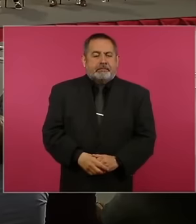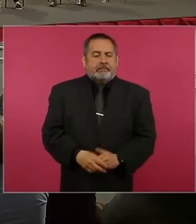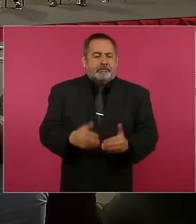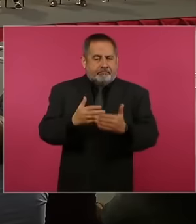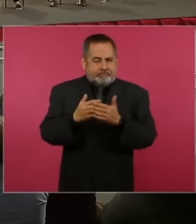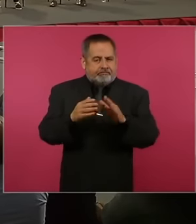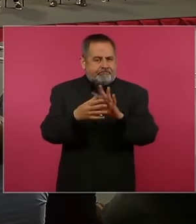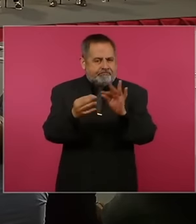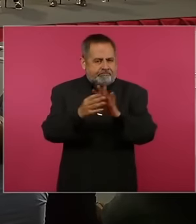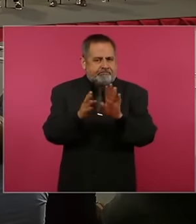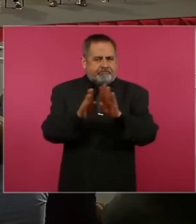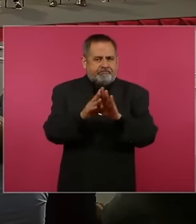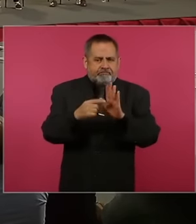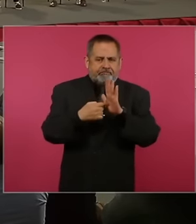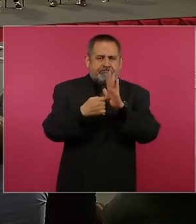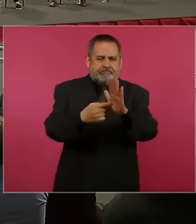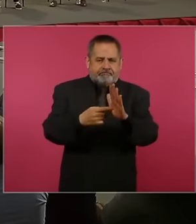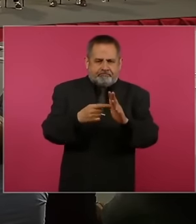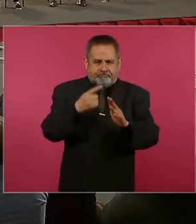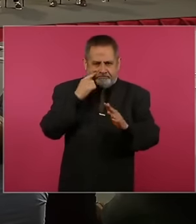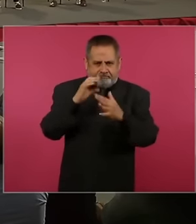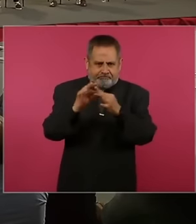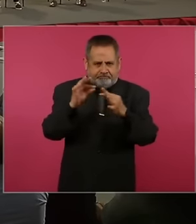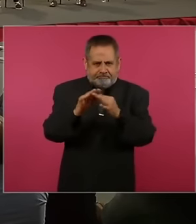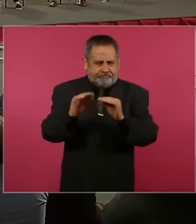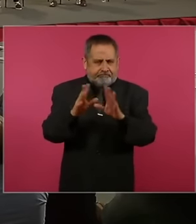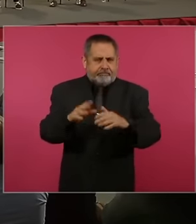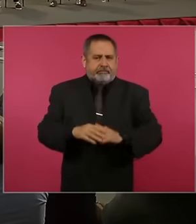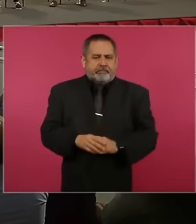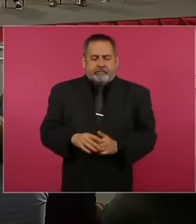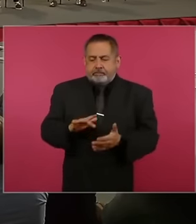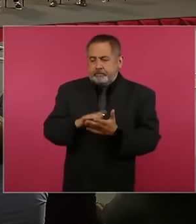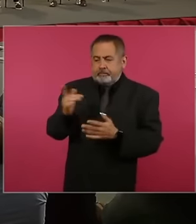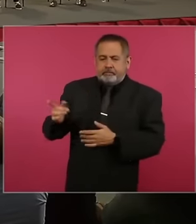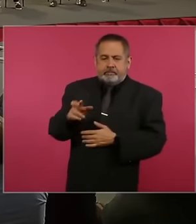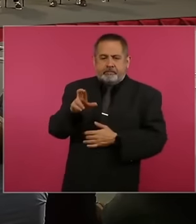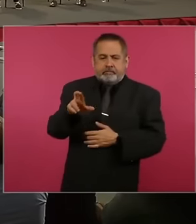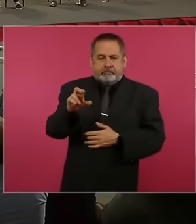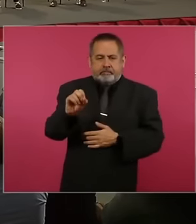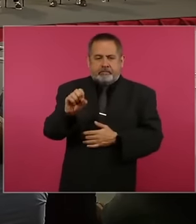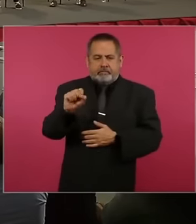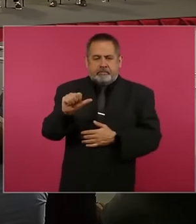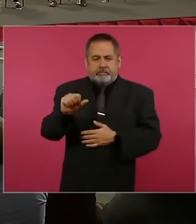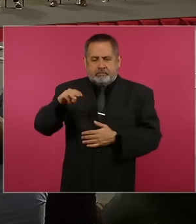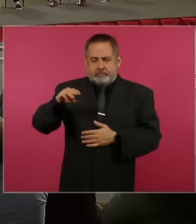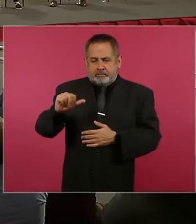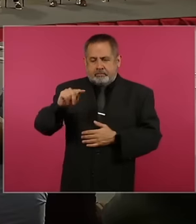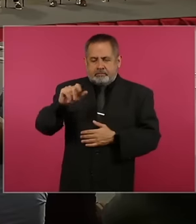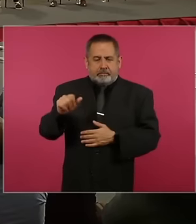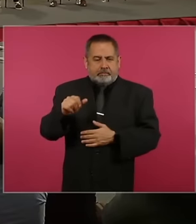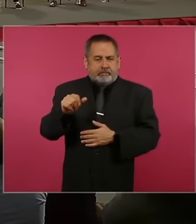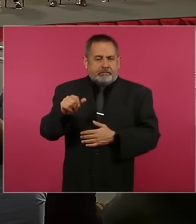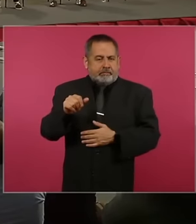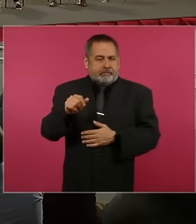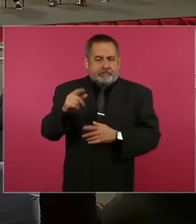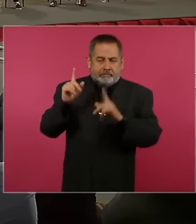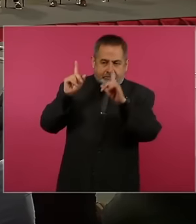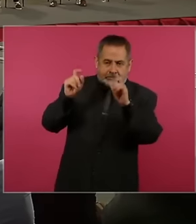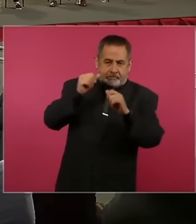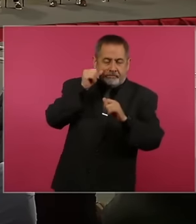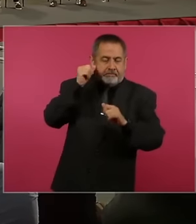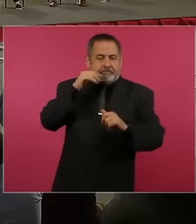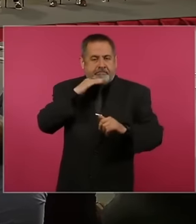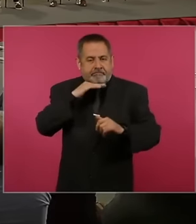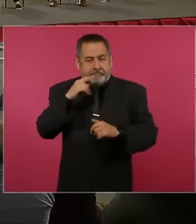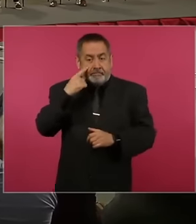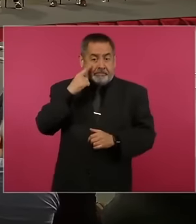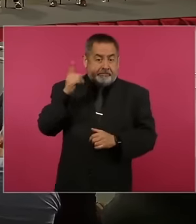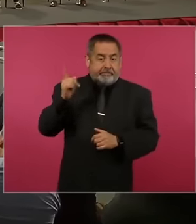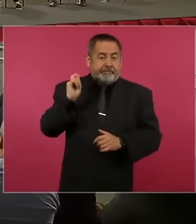to Rosa Marta who took this photo yesterday when I was distracted this what It's here, it's another